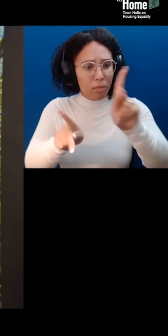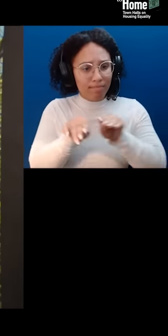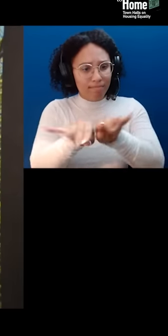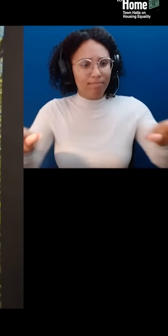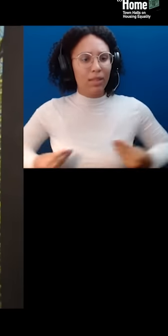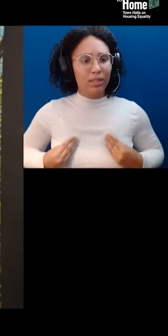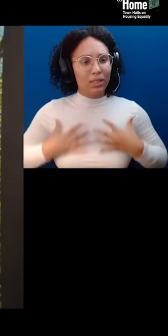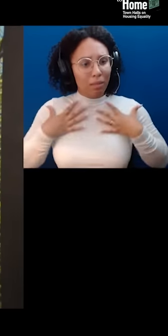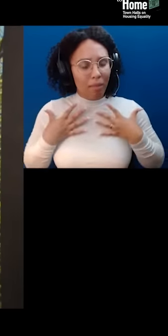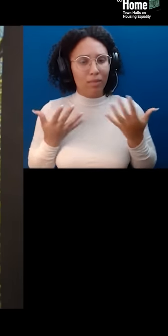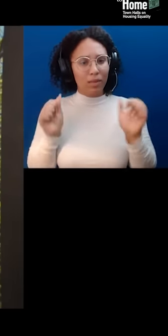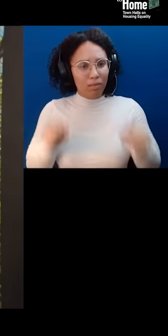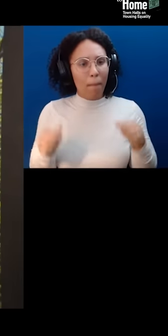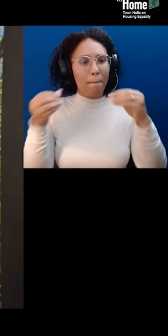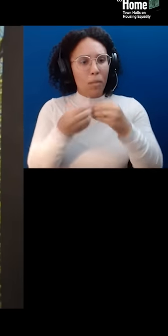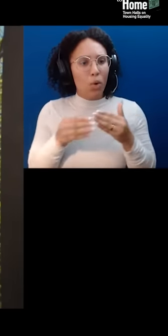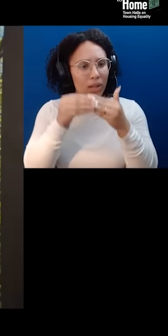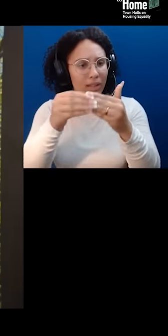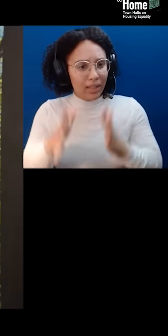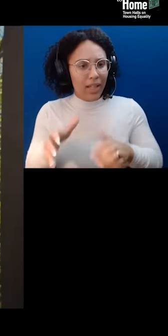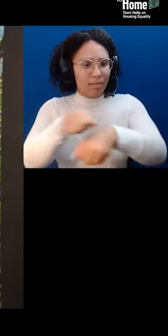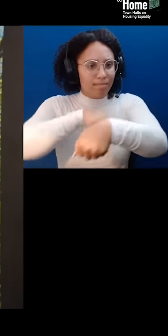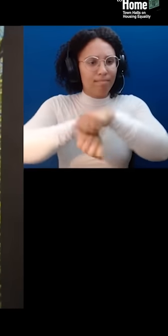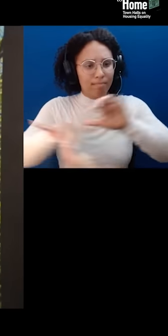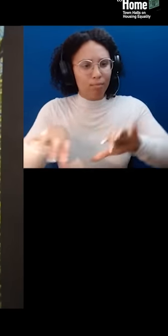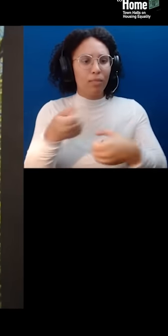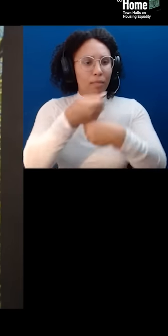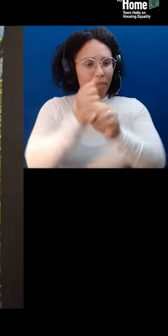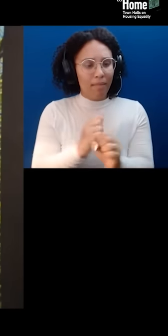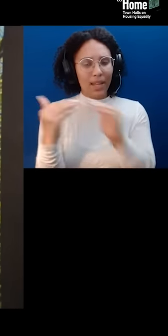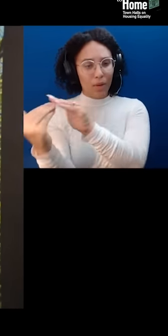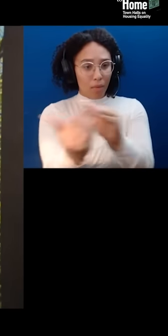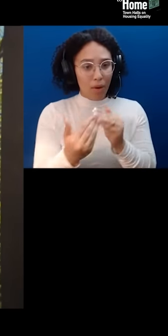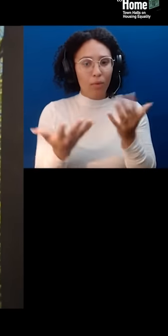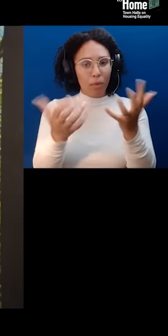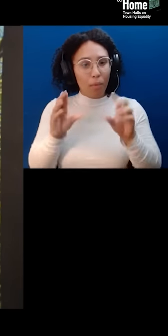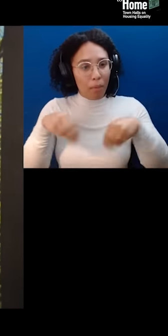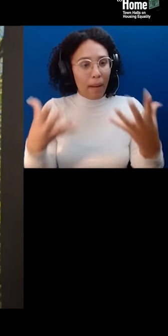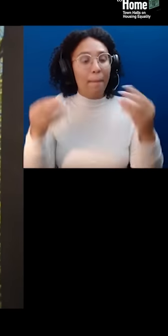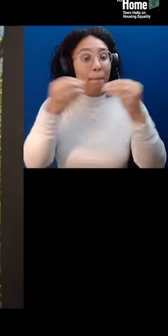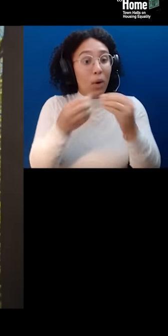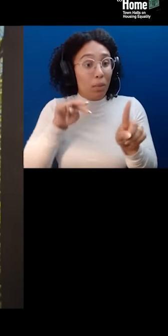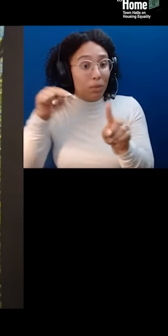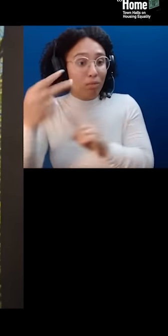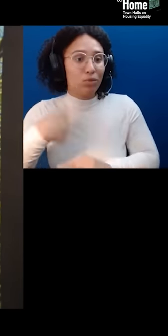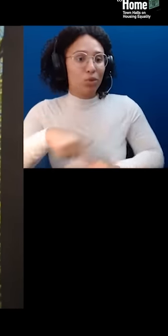We hope CLOSE TO HOME will provide new perspectives and ideas for strengthening and enlivening all our communities.